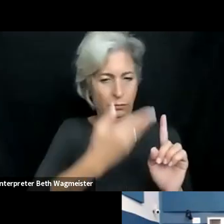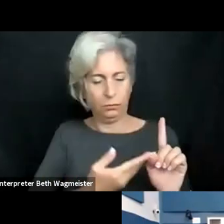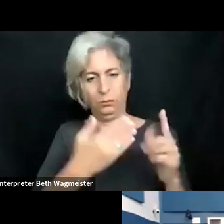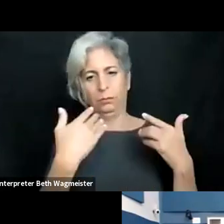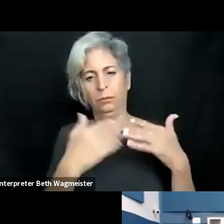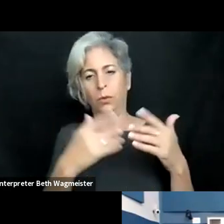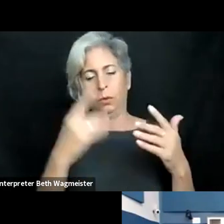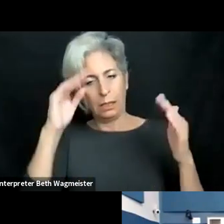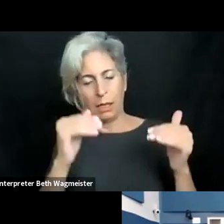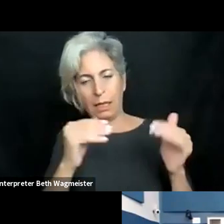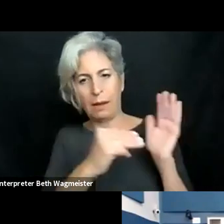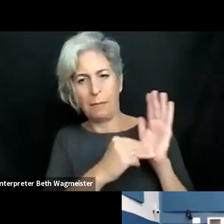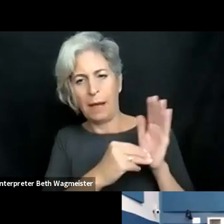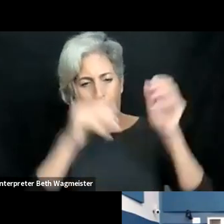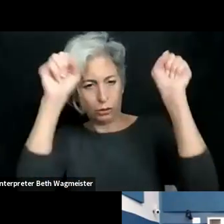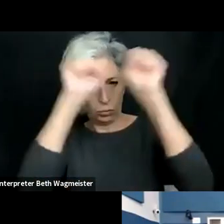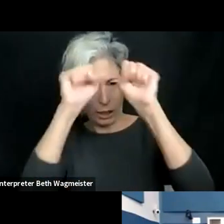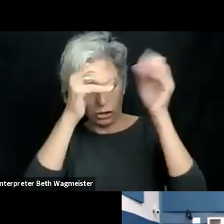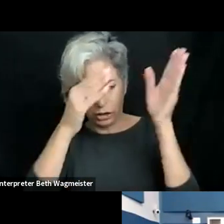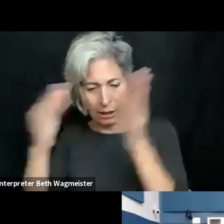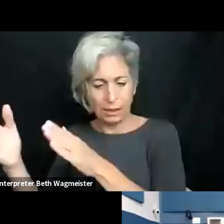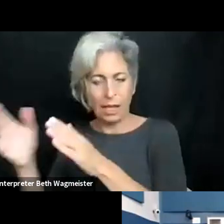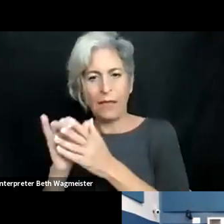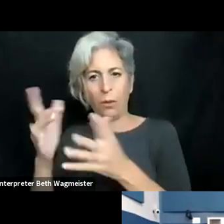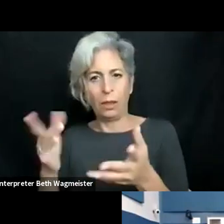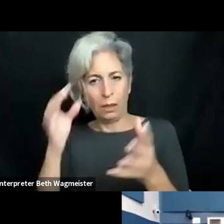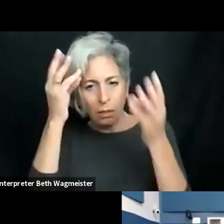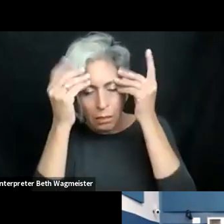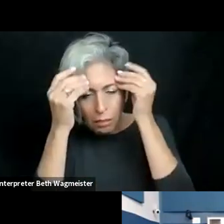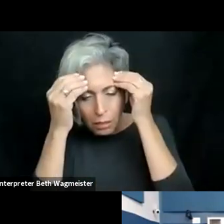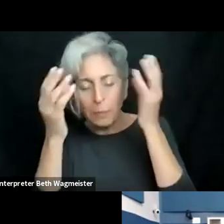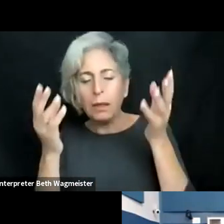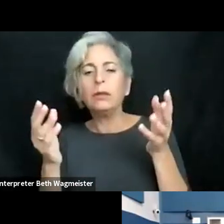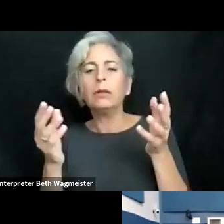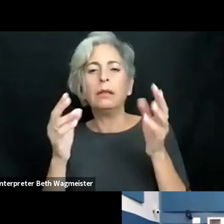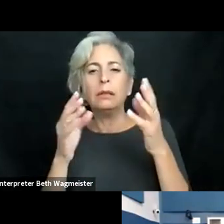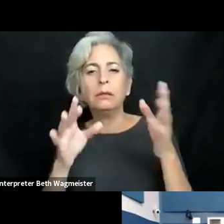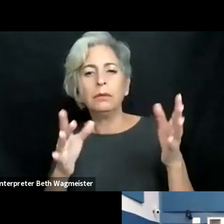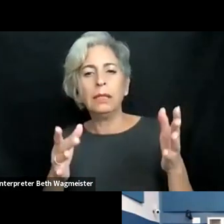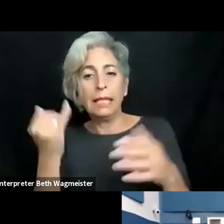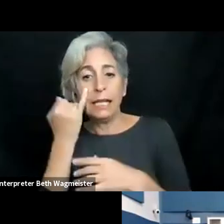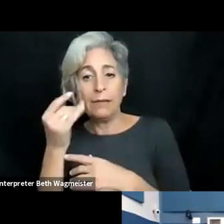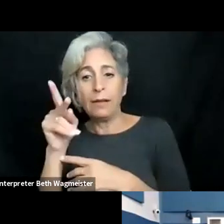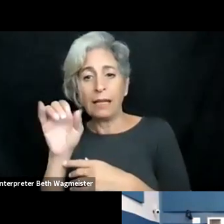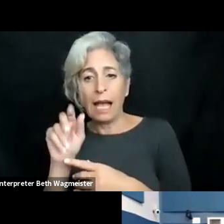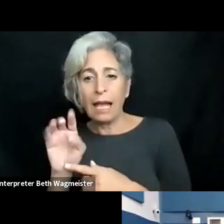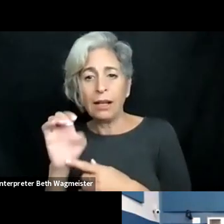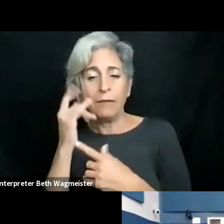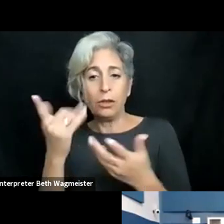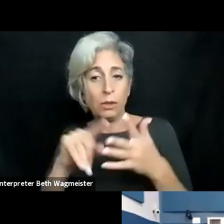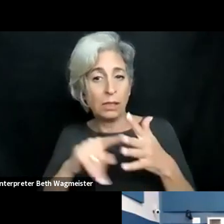model university in many senses and therefore of course we also expect model strategies which we can